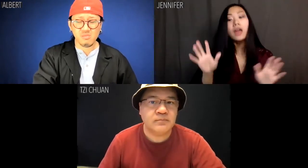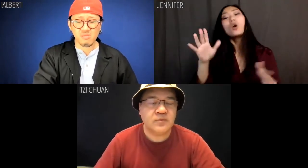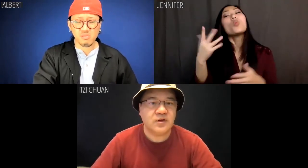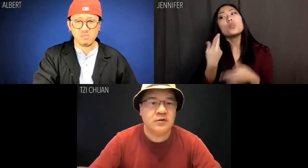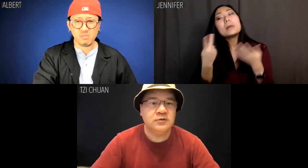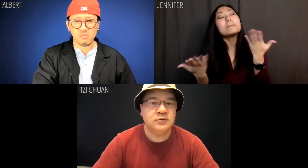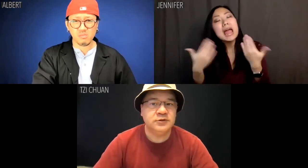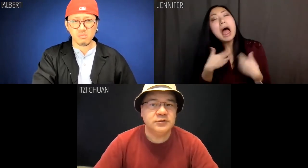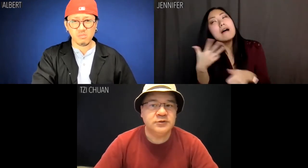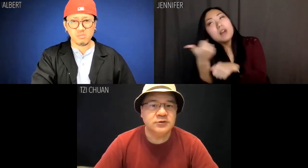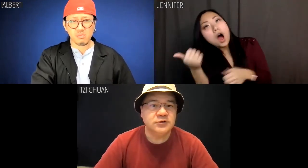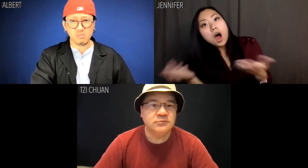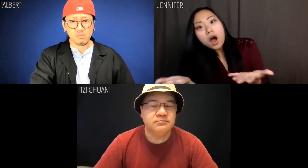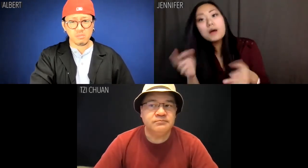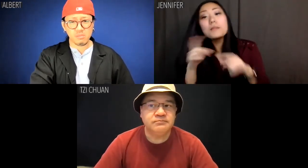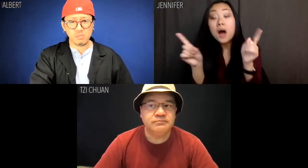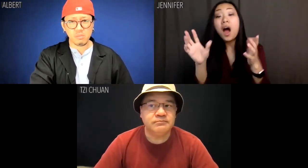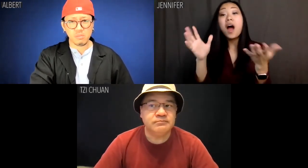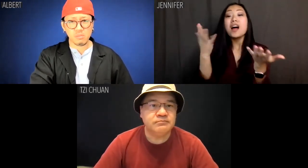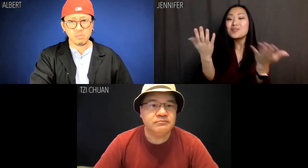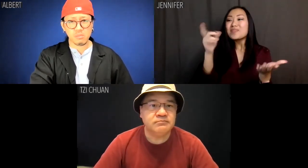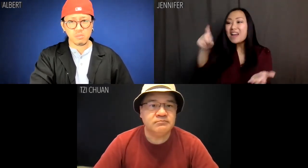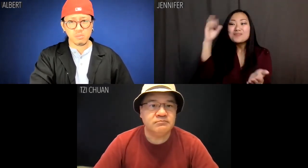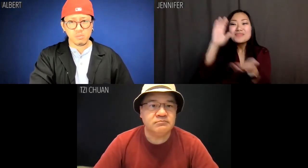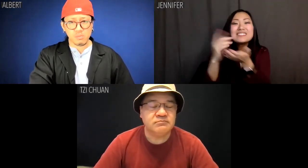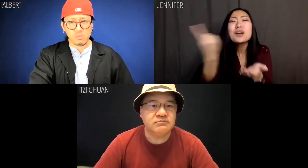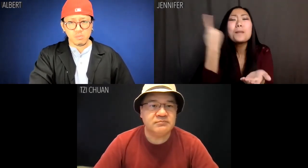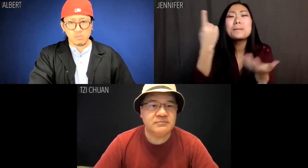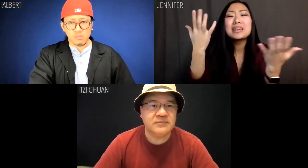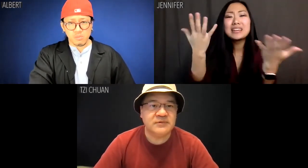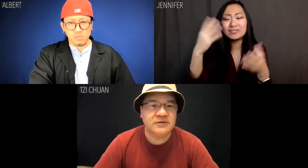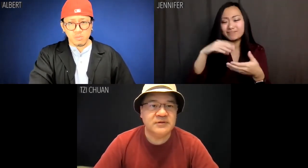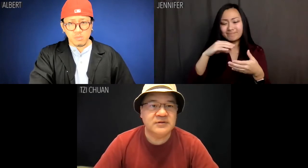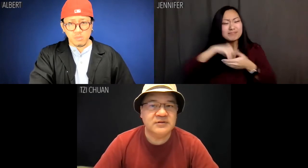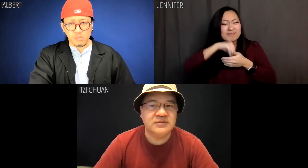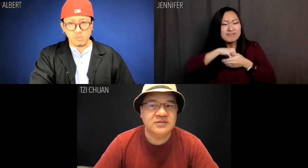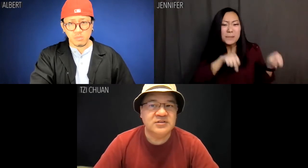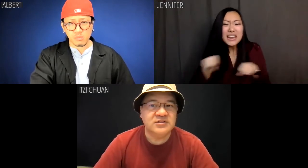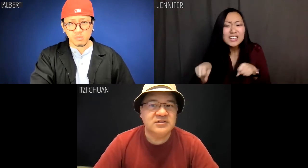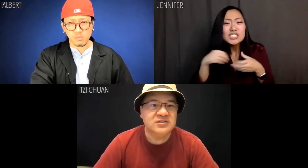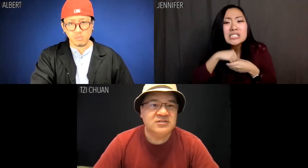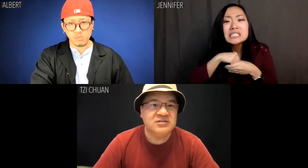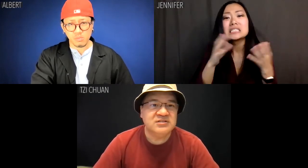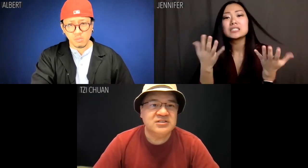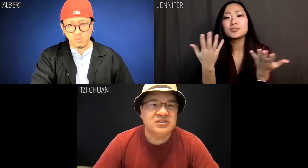We may have fucked up, but I have to believe there is a wealth of untapped potential in us.